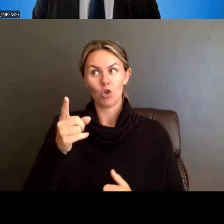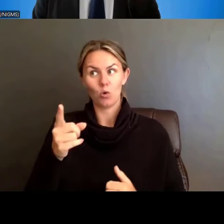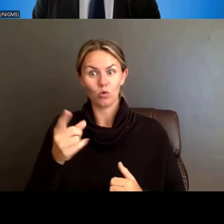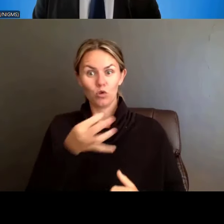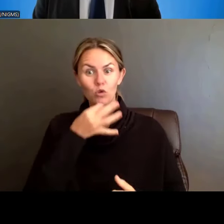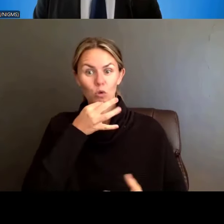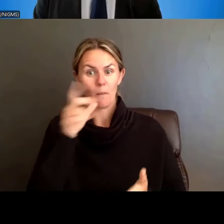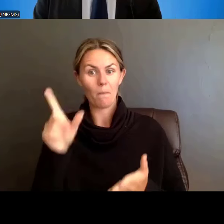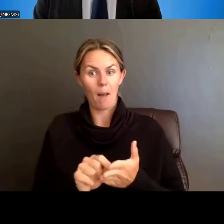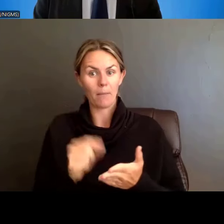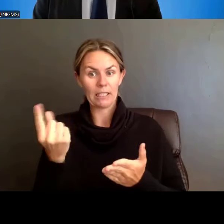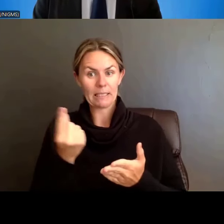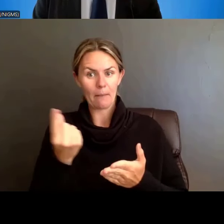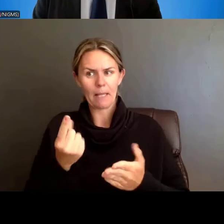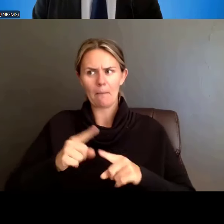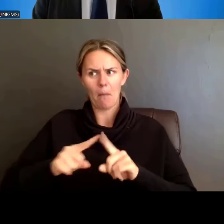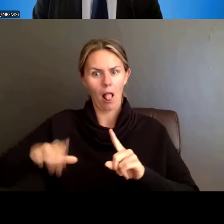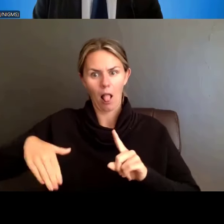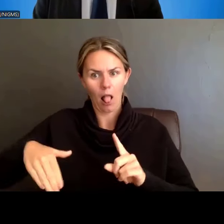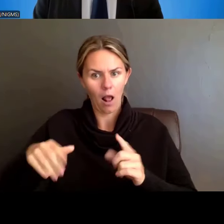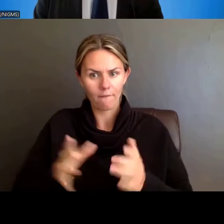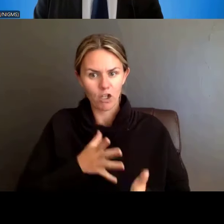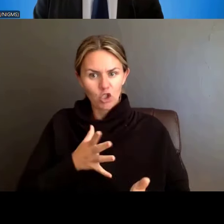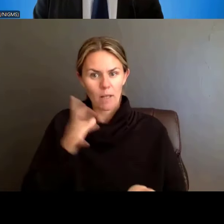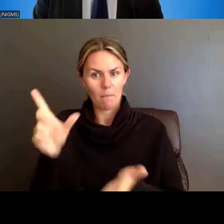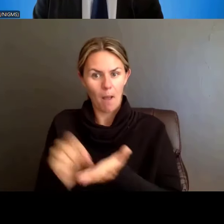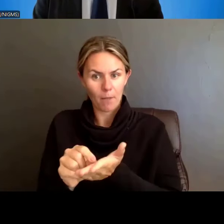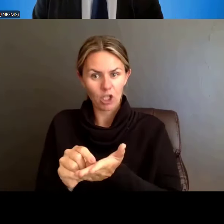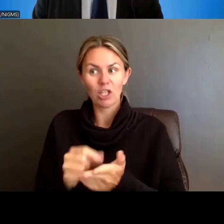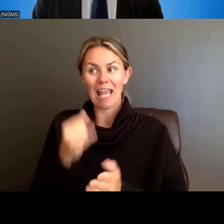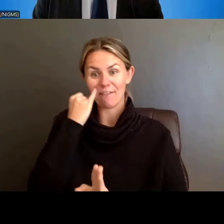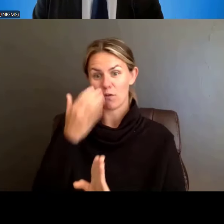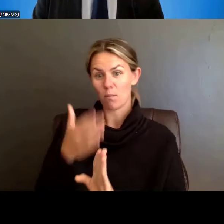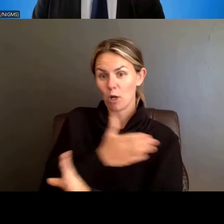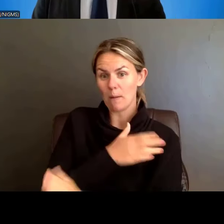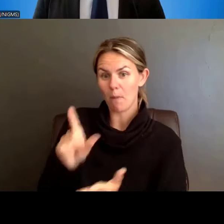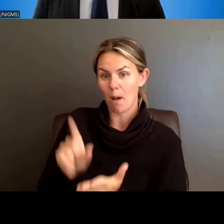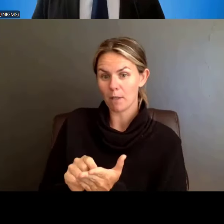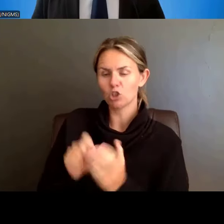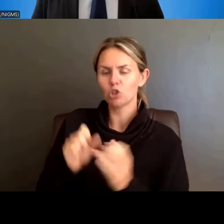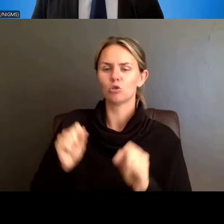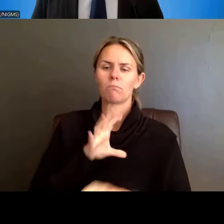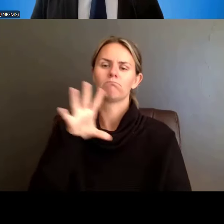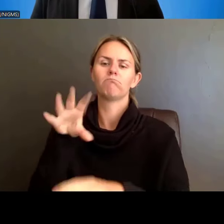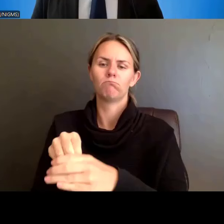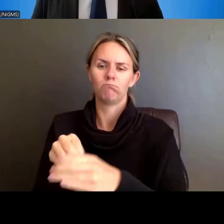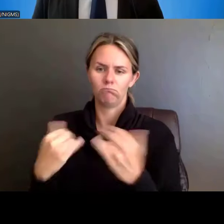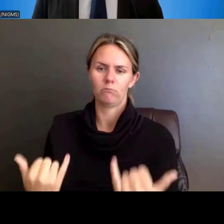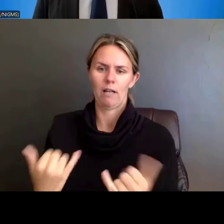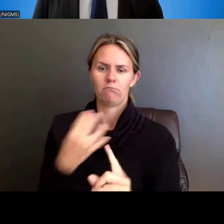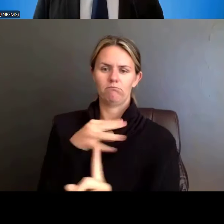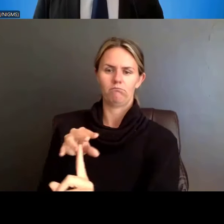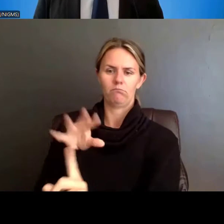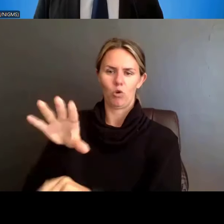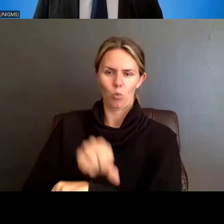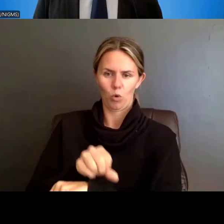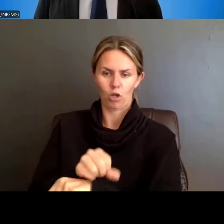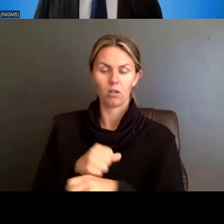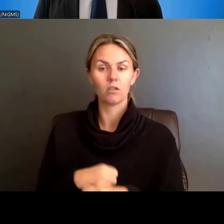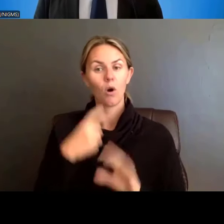already for research project grants, F grants and K applications, so a trainee could put in their own fellowship inside the pre-print,